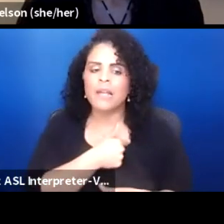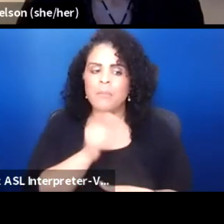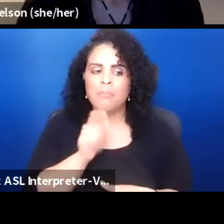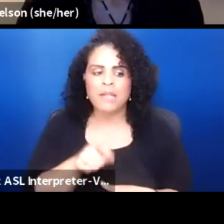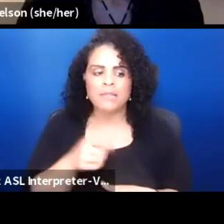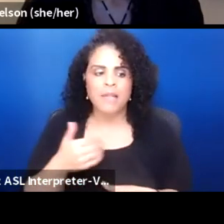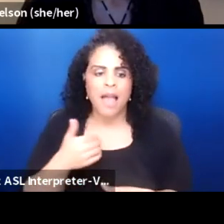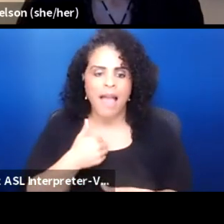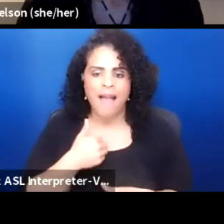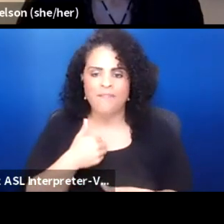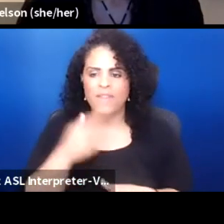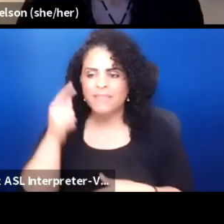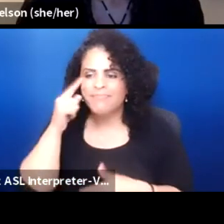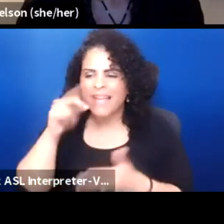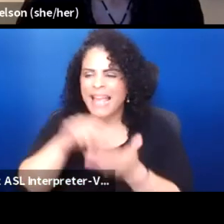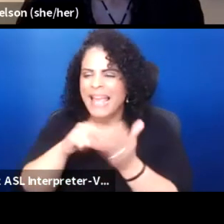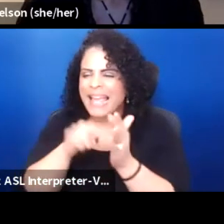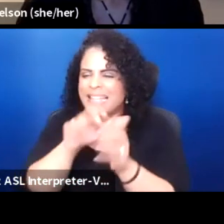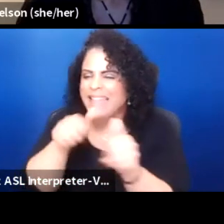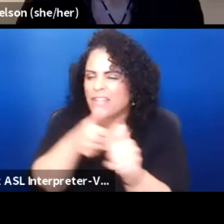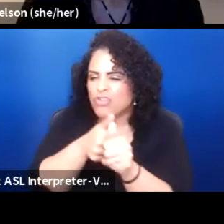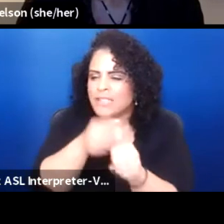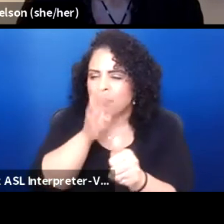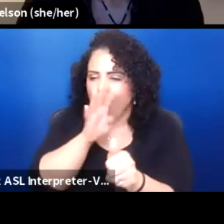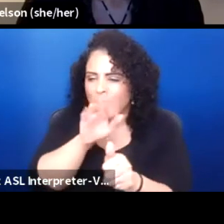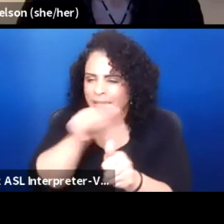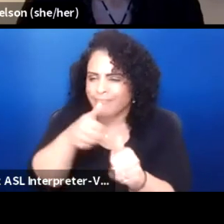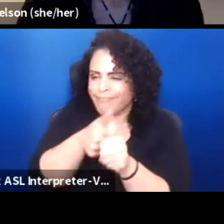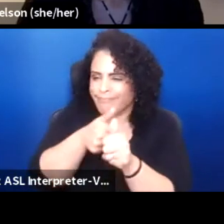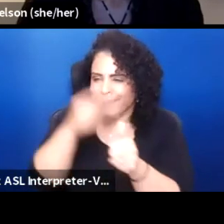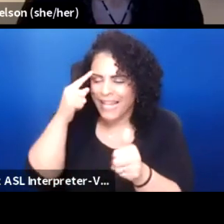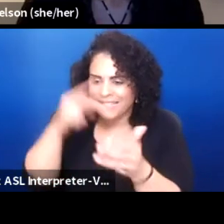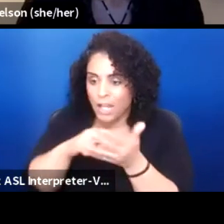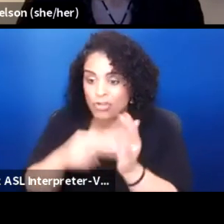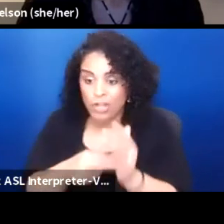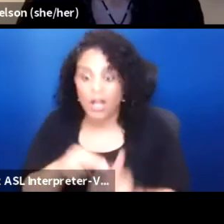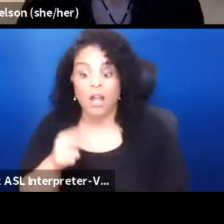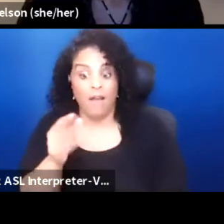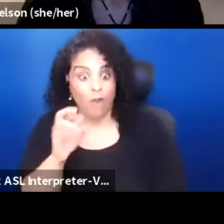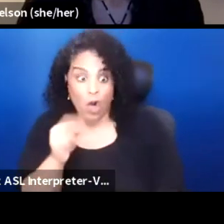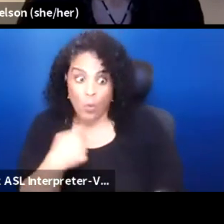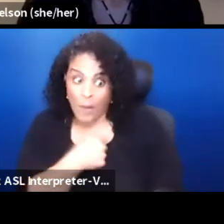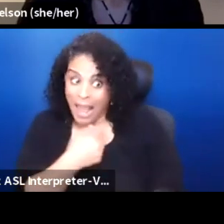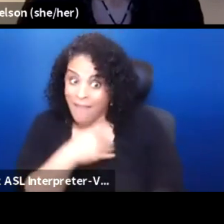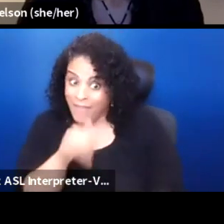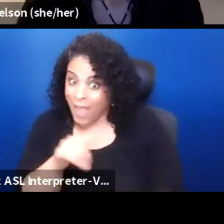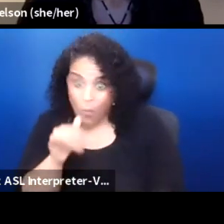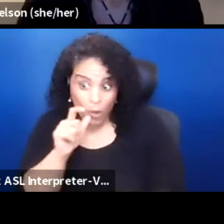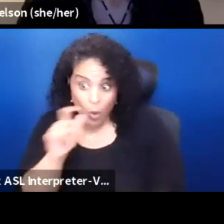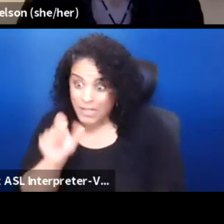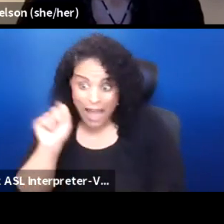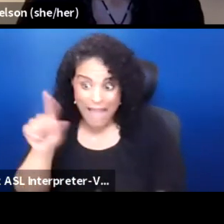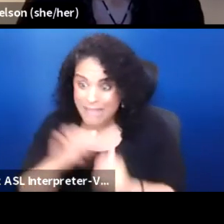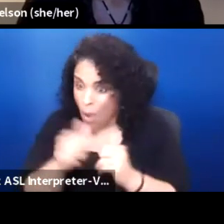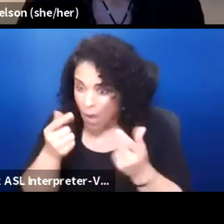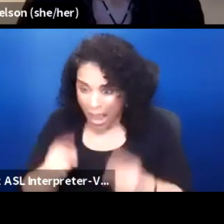intention, spoken intention. That we have. We have the intention. We don't need to ask how this is gonna happen. We're already doing it.